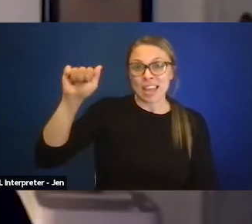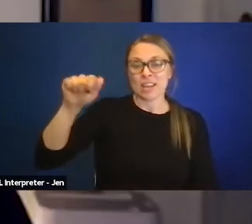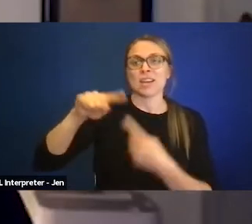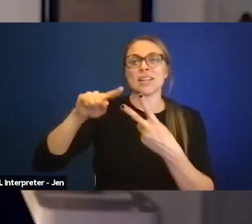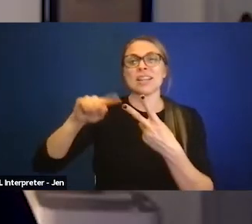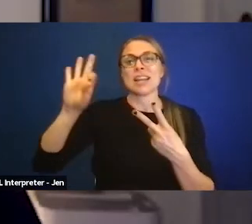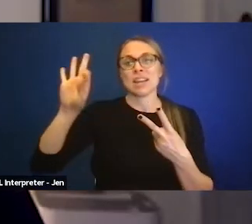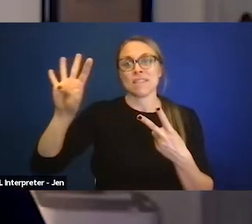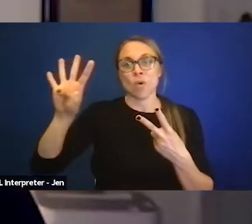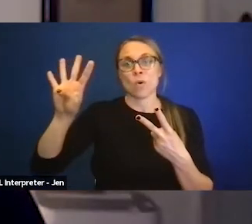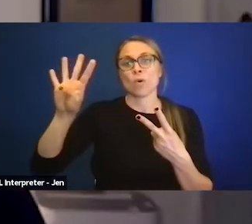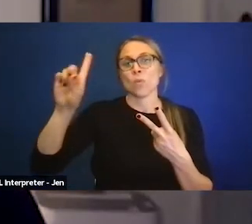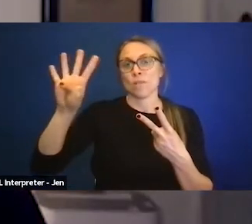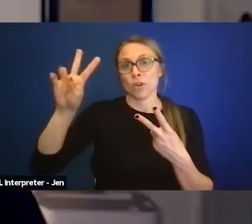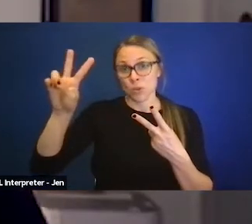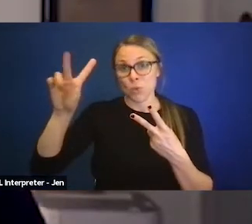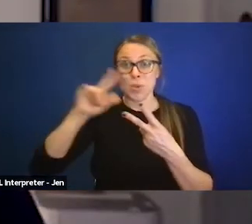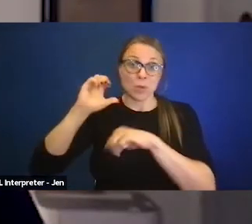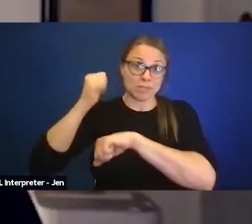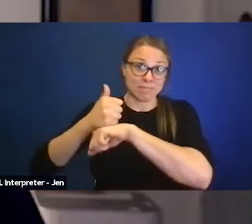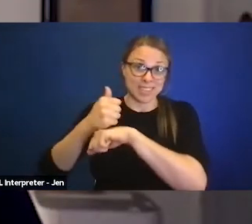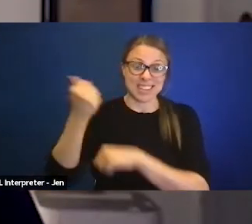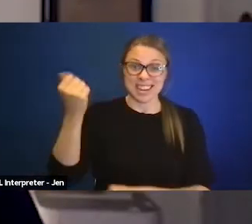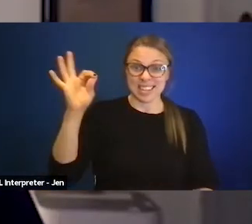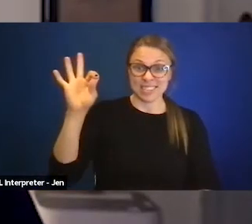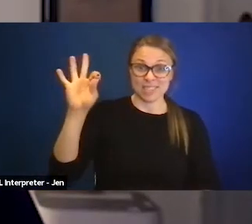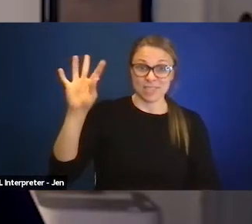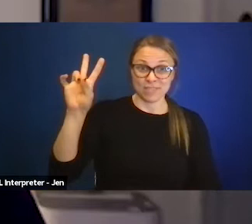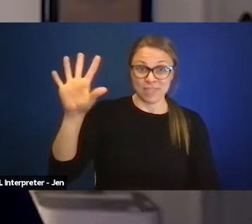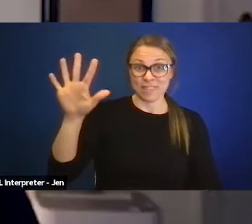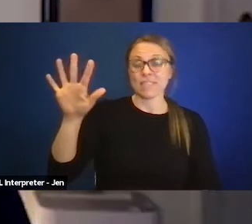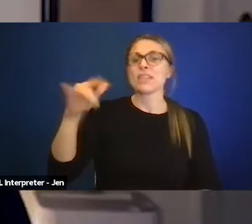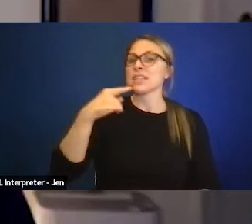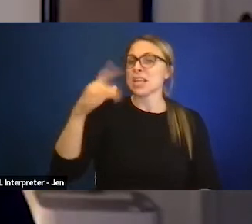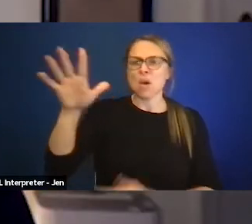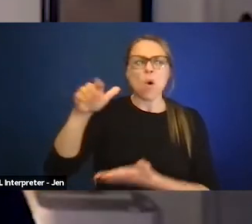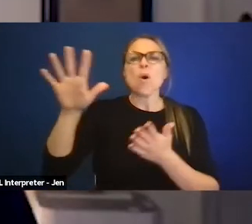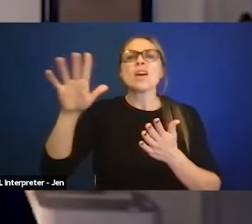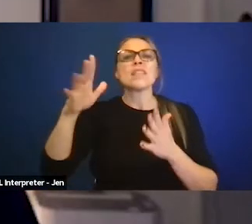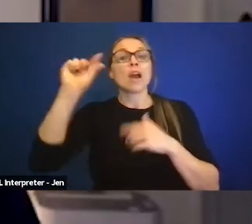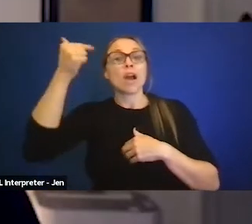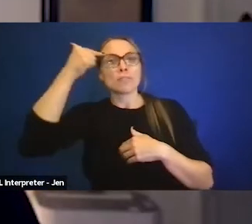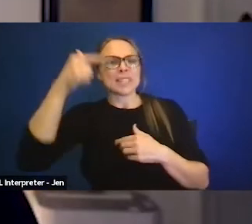in 1975, the government said, there were a million disabled children out of school.